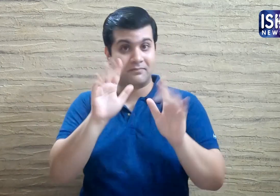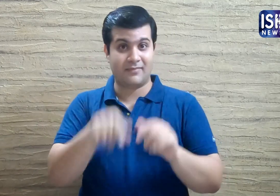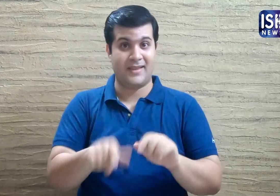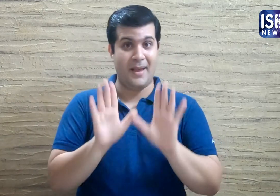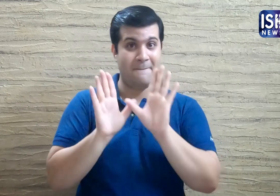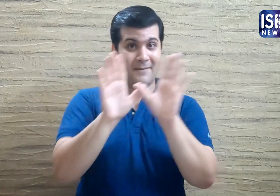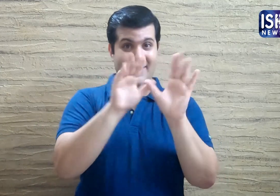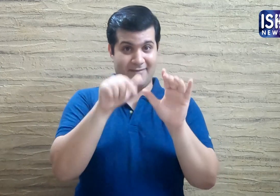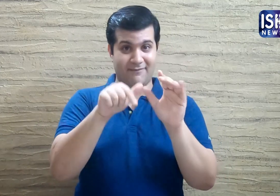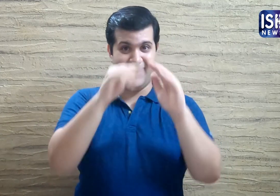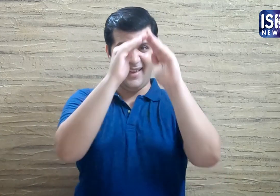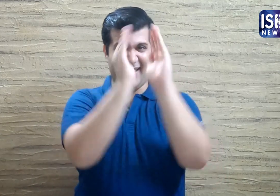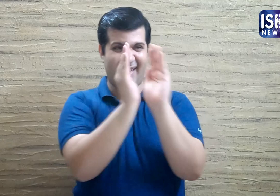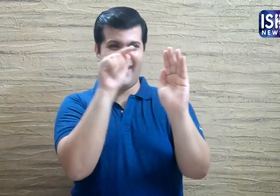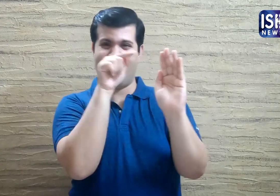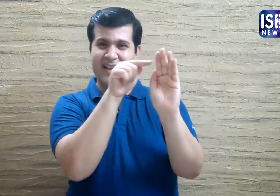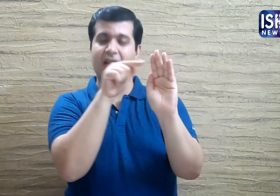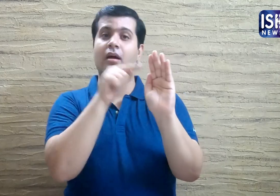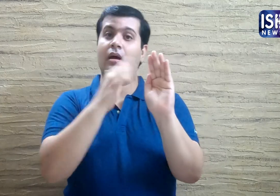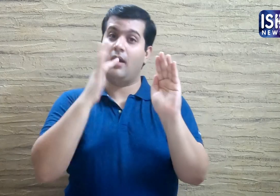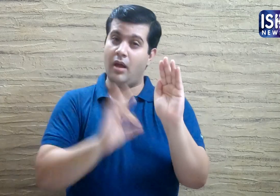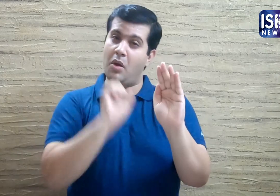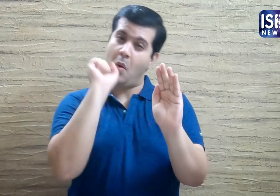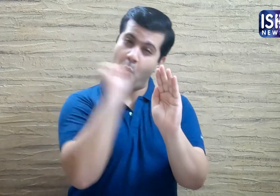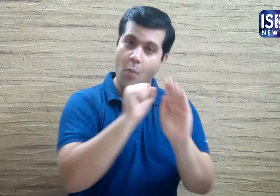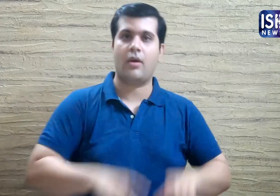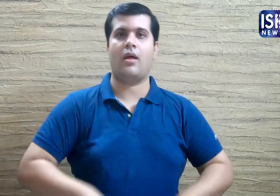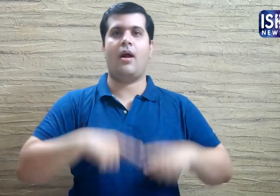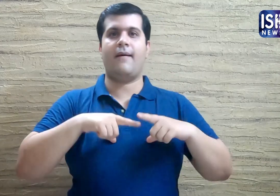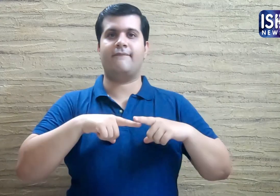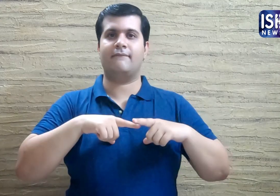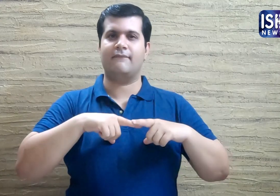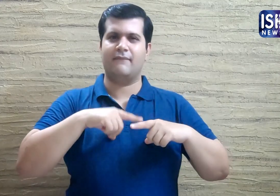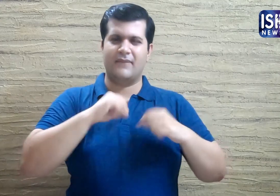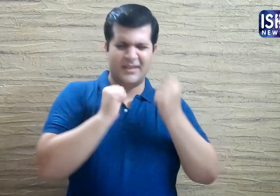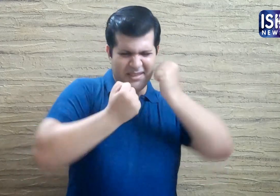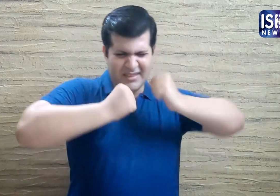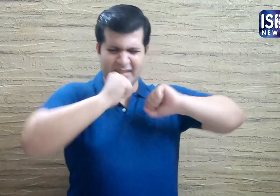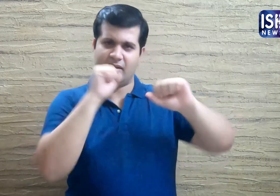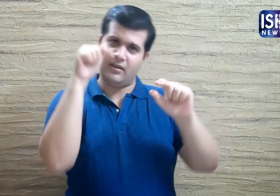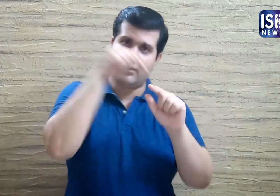That is the natural way of a butterfly's life.